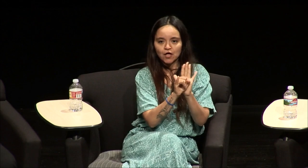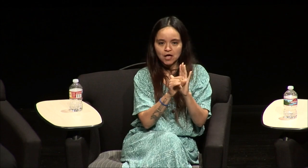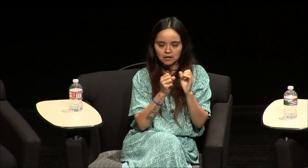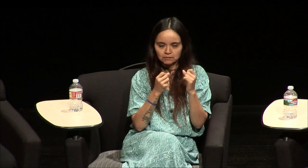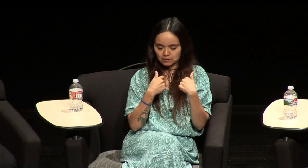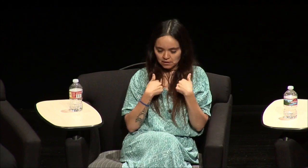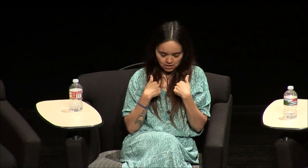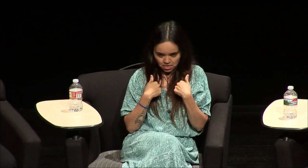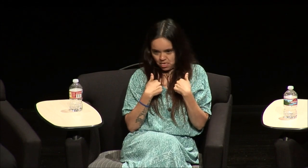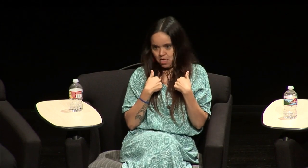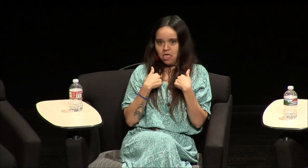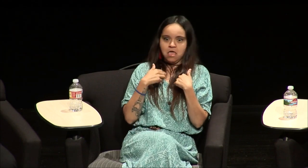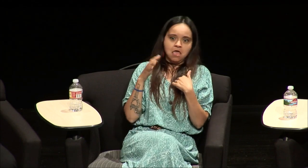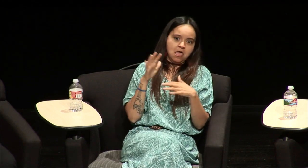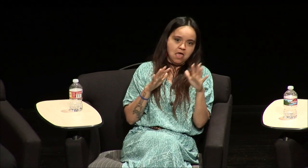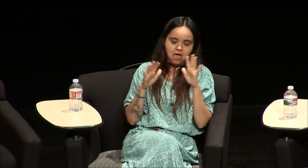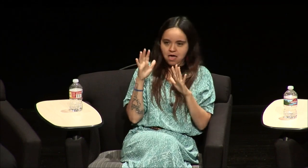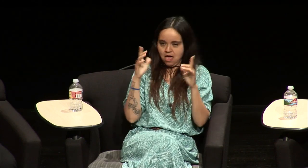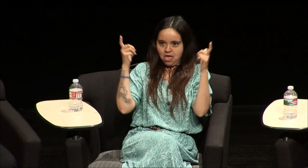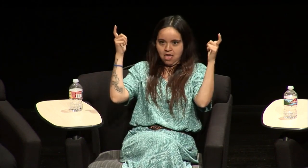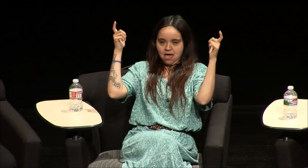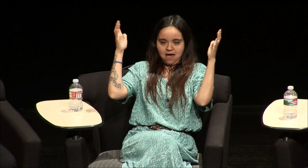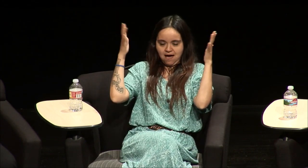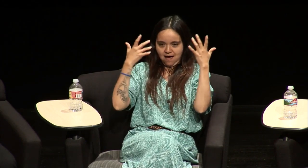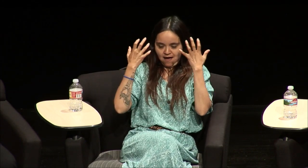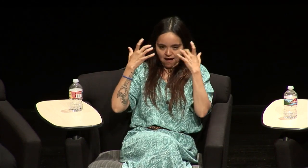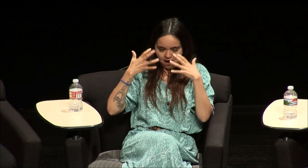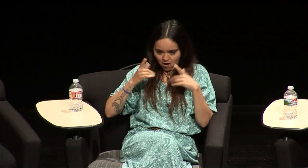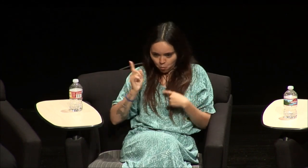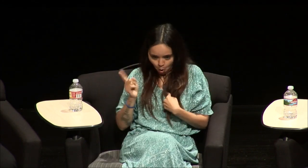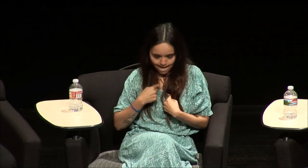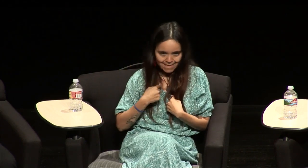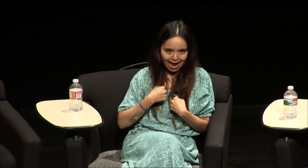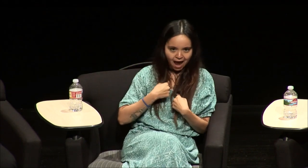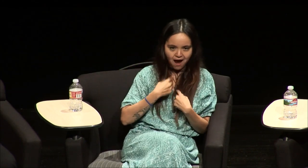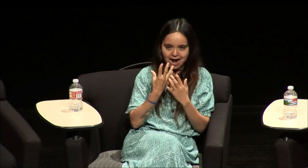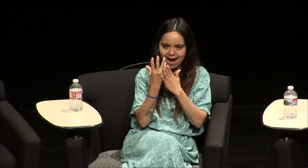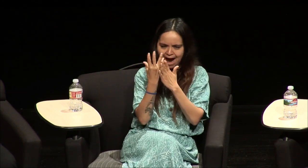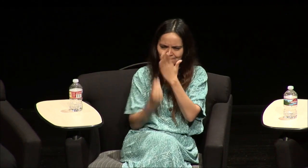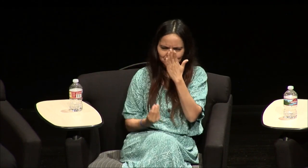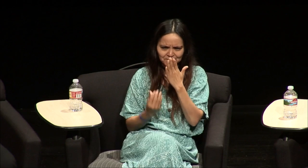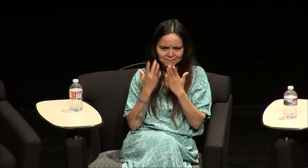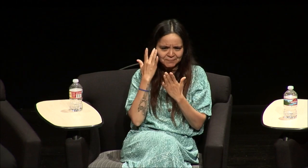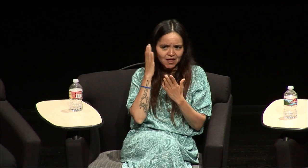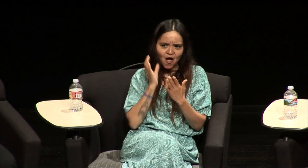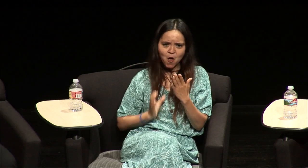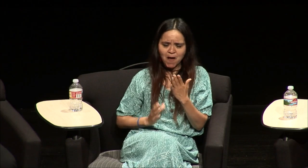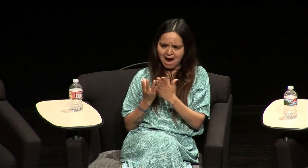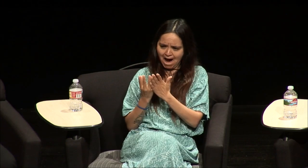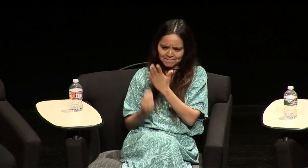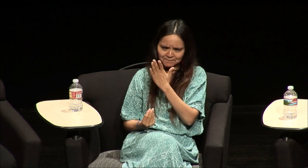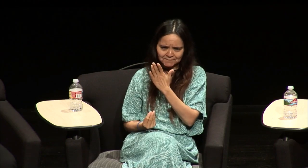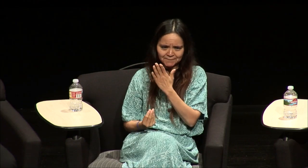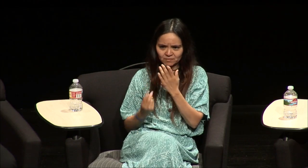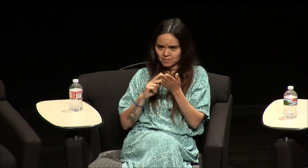brought in an identity towards me and and I thought it was even halfway interesting I followed it and I didn't figure out who I was I was missing there